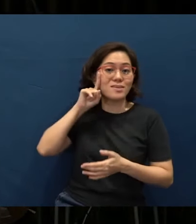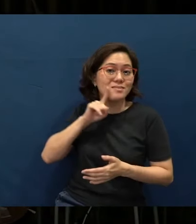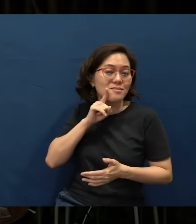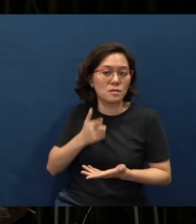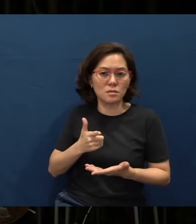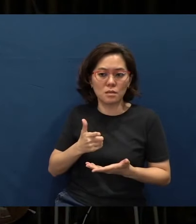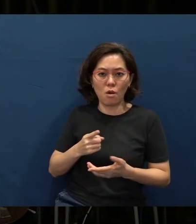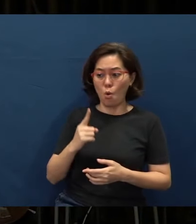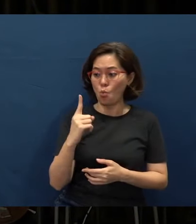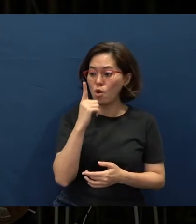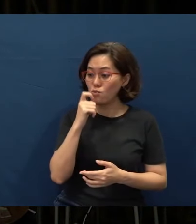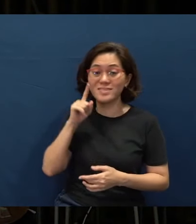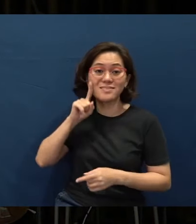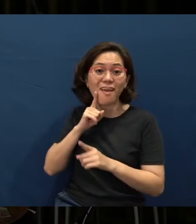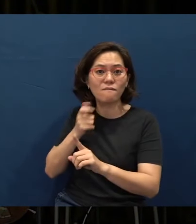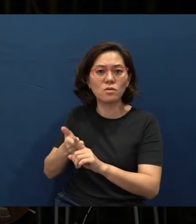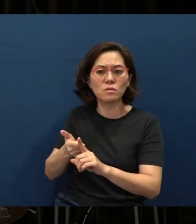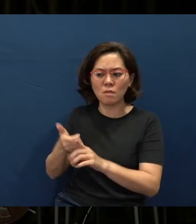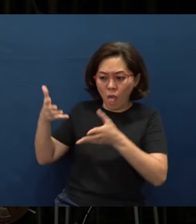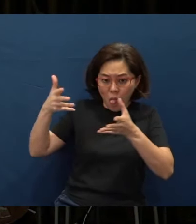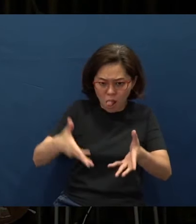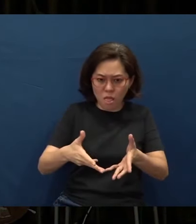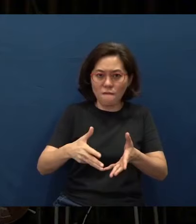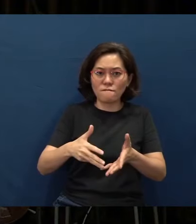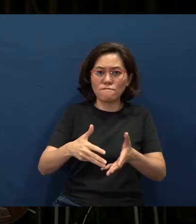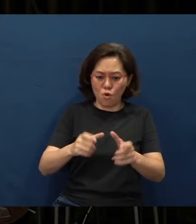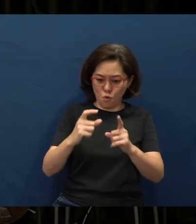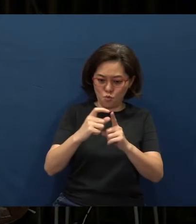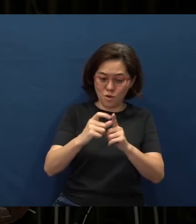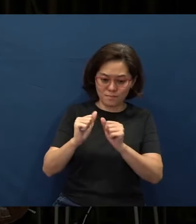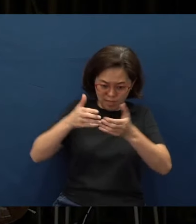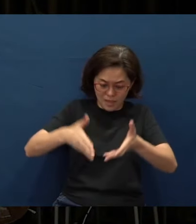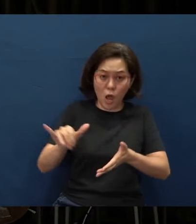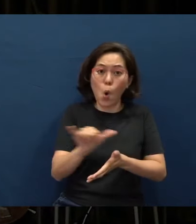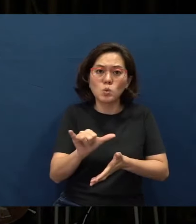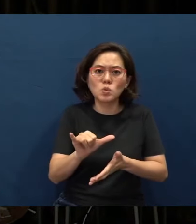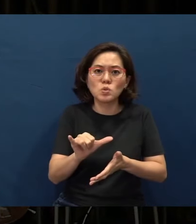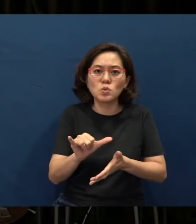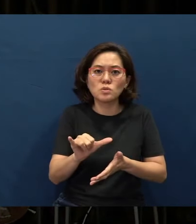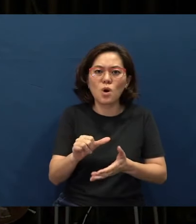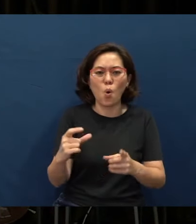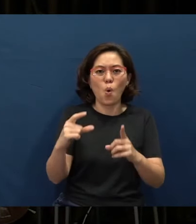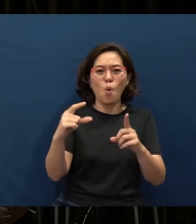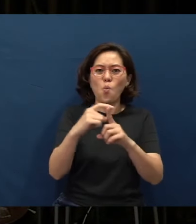even to one who is deaf - they can leave behind words, words of power to help us learn.